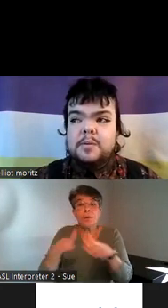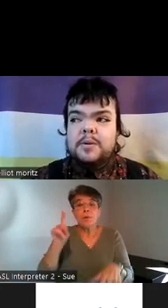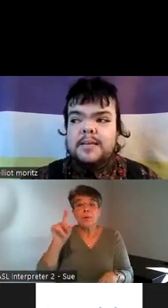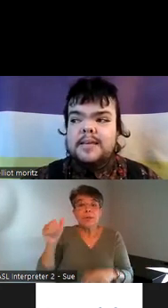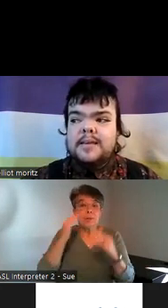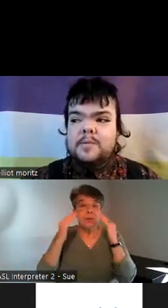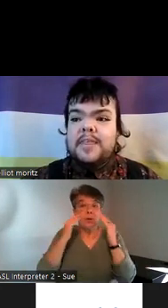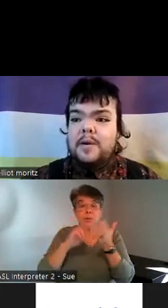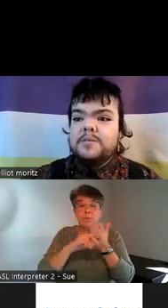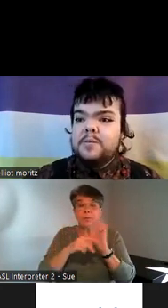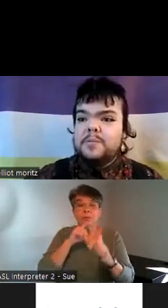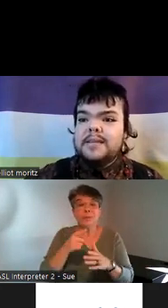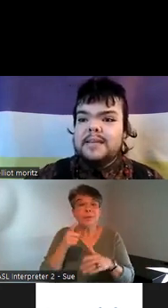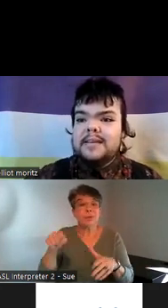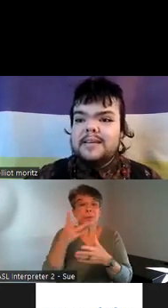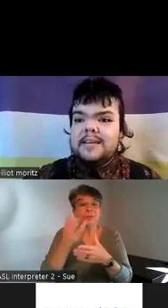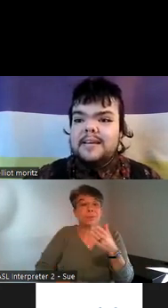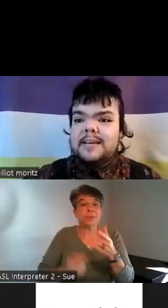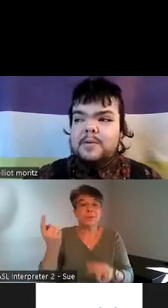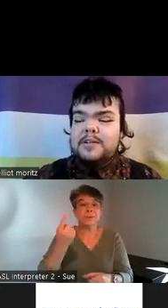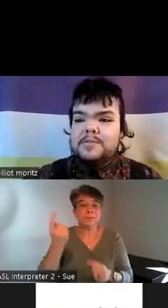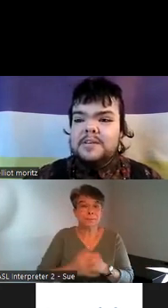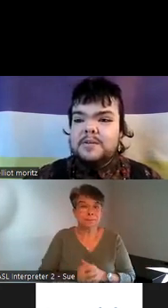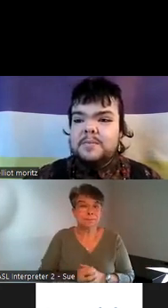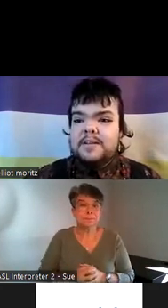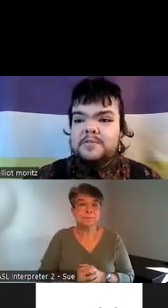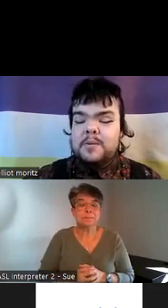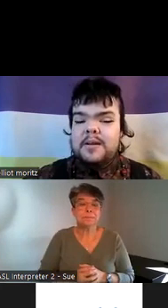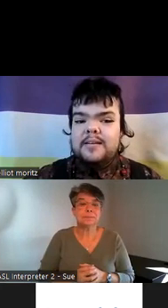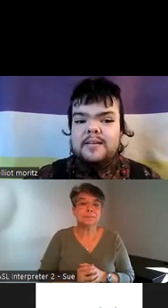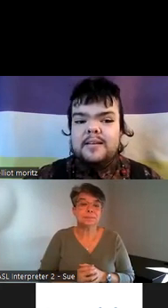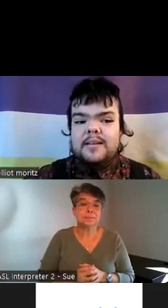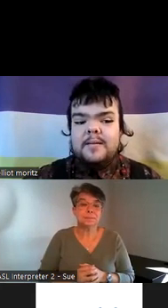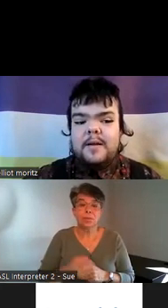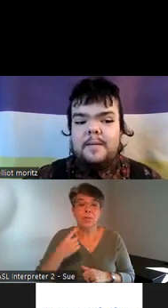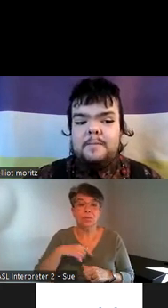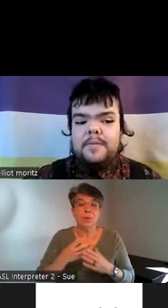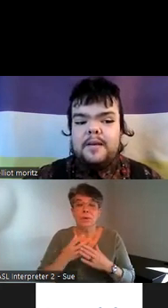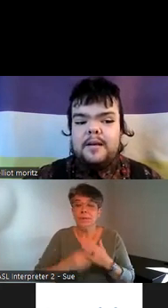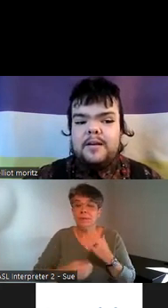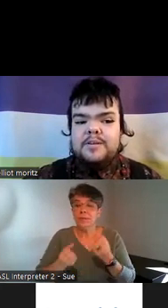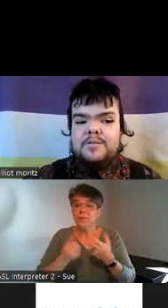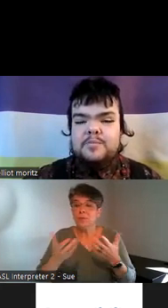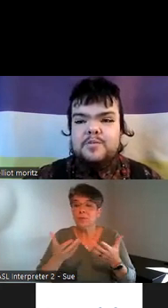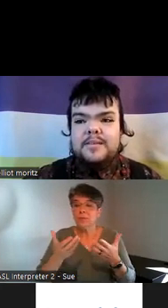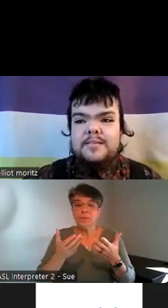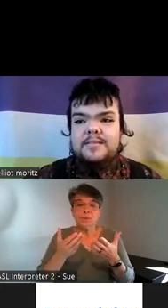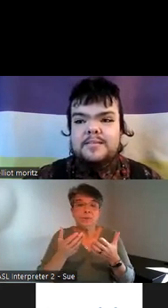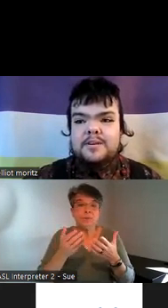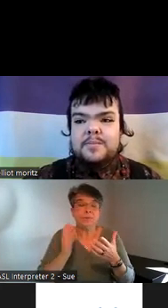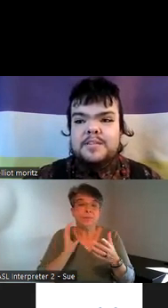we're really without we're really we're losing so much of what um our social movements could be